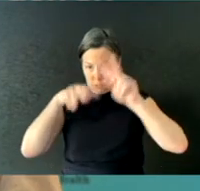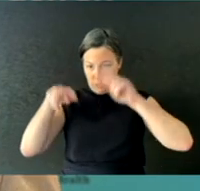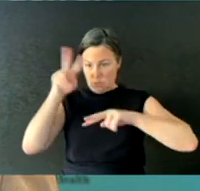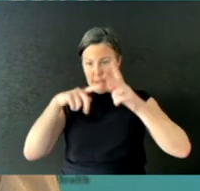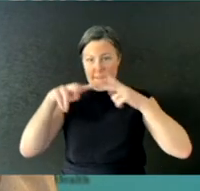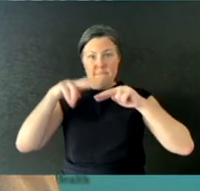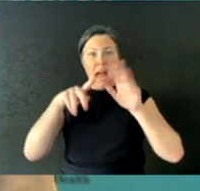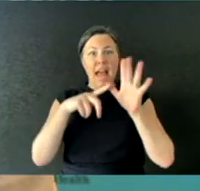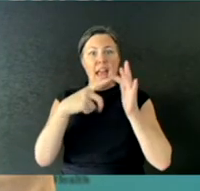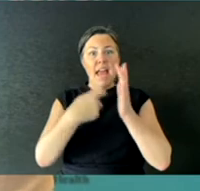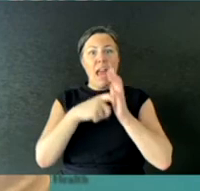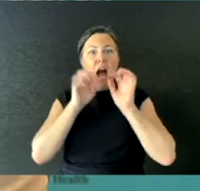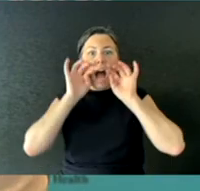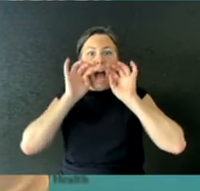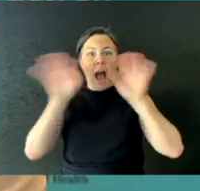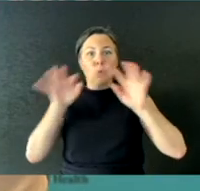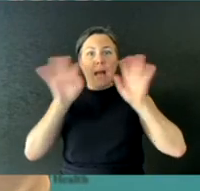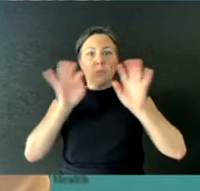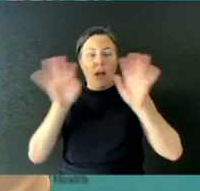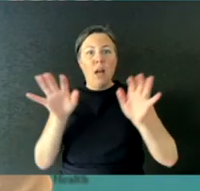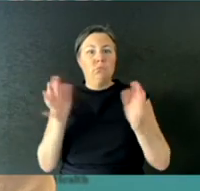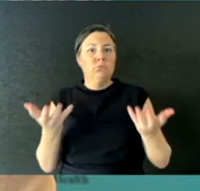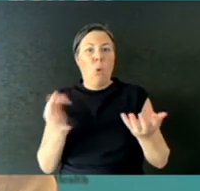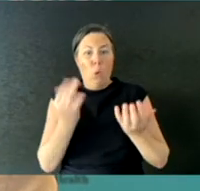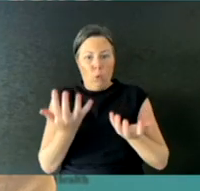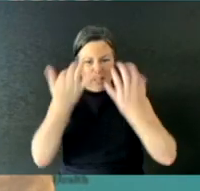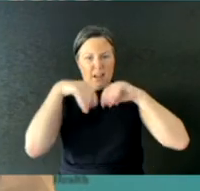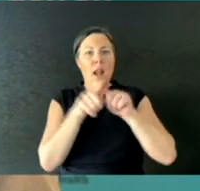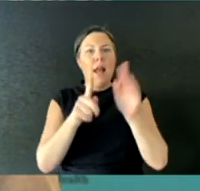So they're two different things, and the fit test was acknowledged and is acknowledged